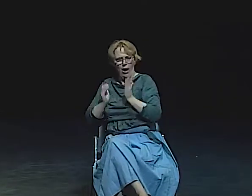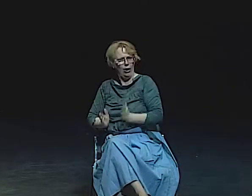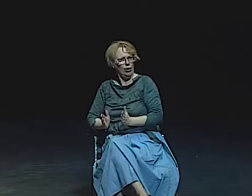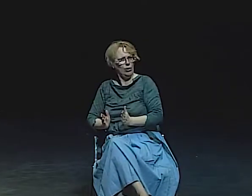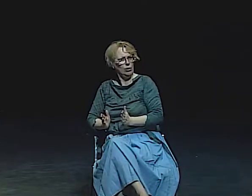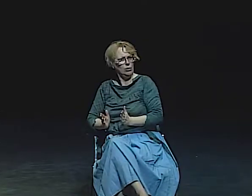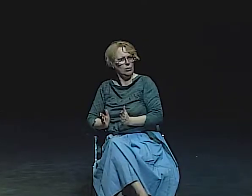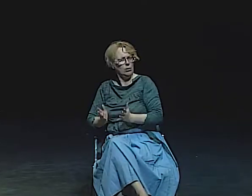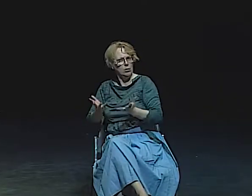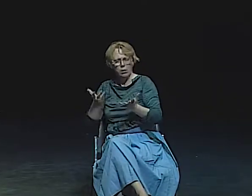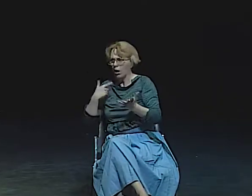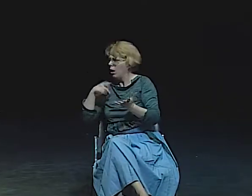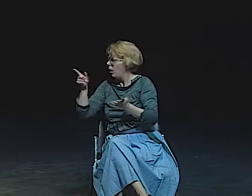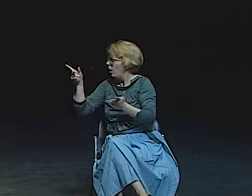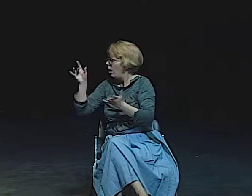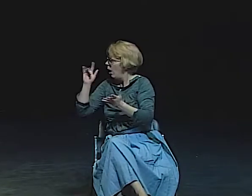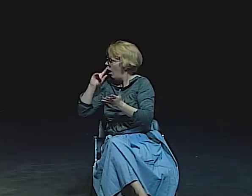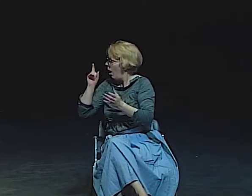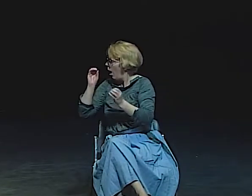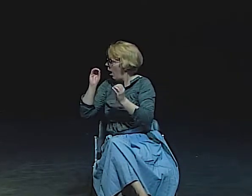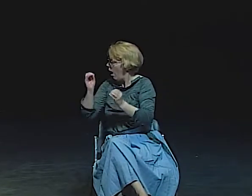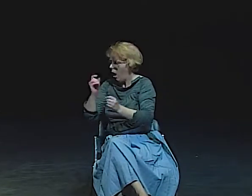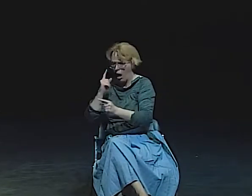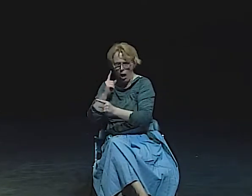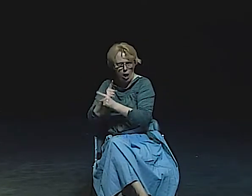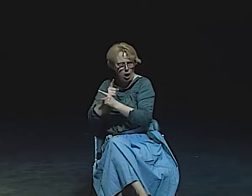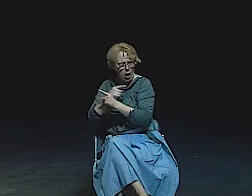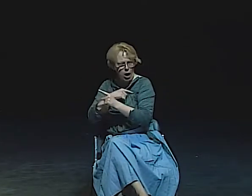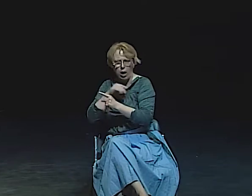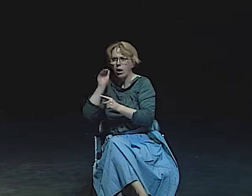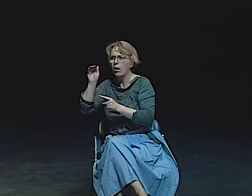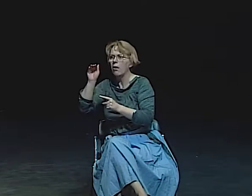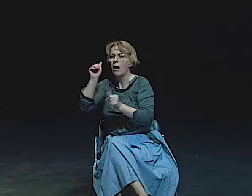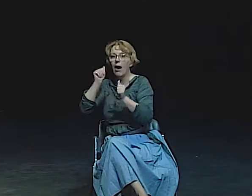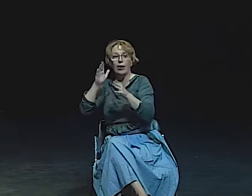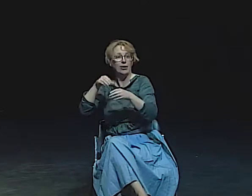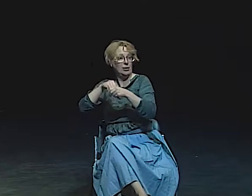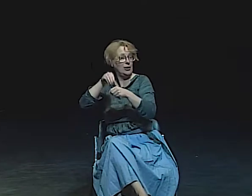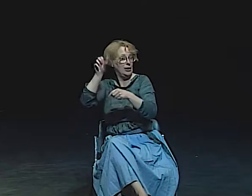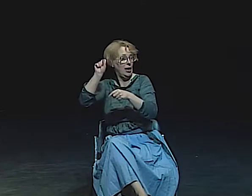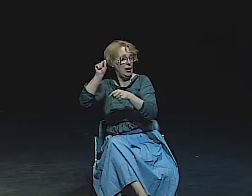AND I SAID, "WELL, WHAT ABOUT THEATER AND ACTING? ISN'T THAT PART OF POETRY?"